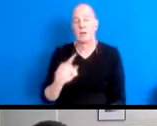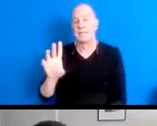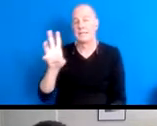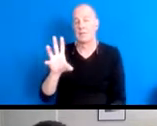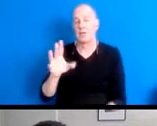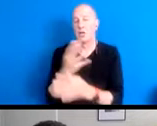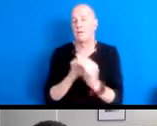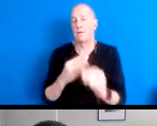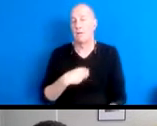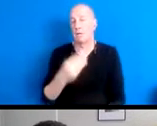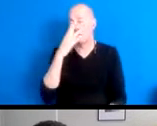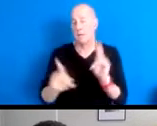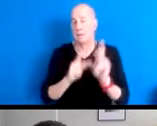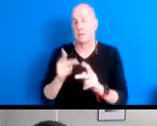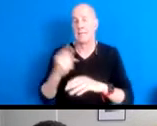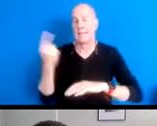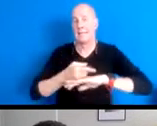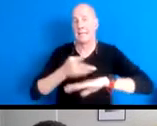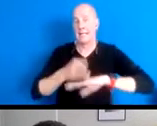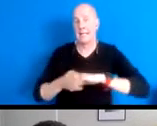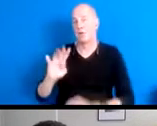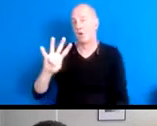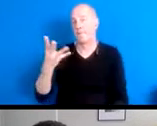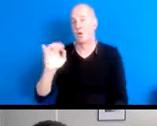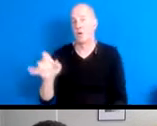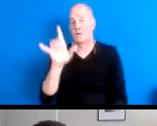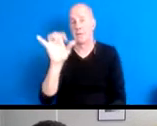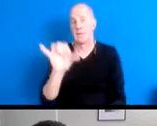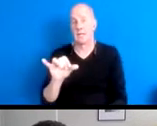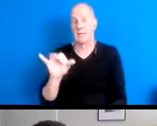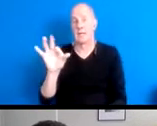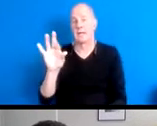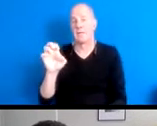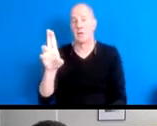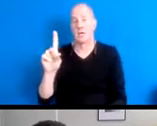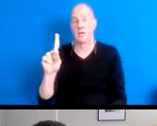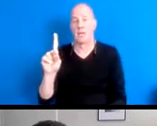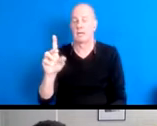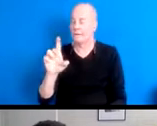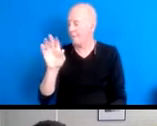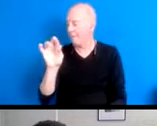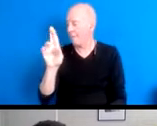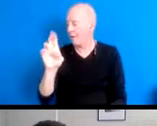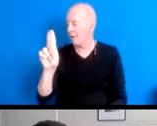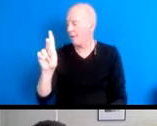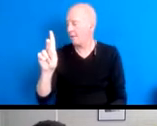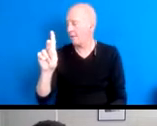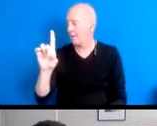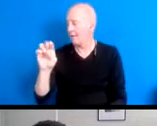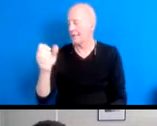15:36:23 The day after the Fourth of July, Frederick Douglass declared, your high independence,